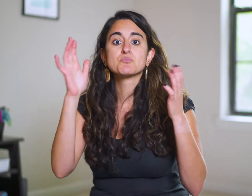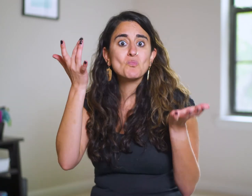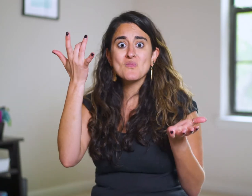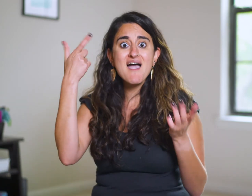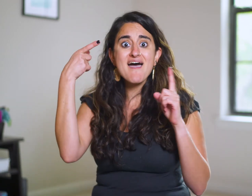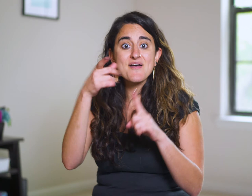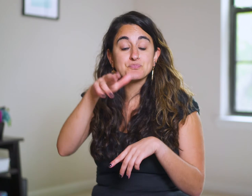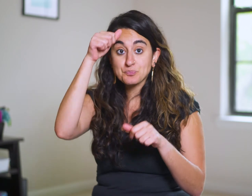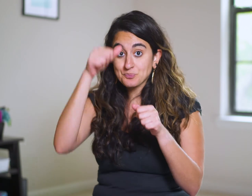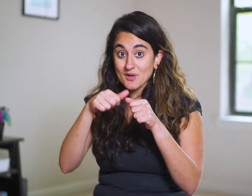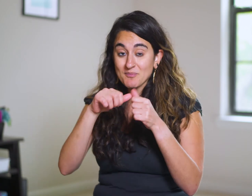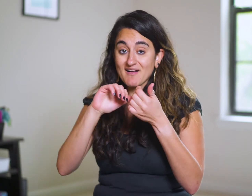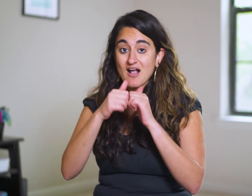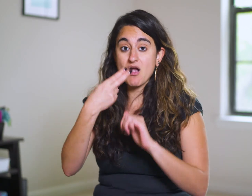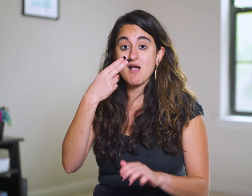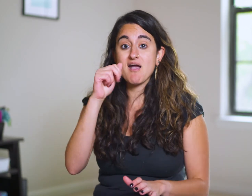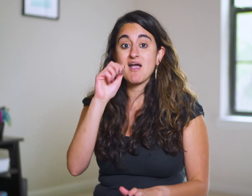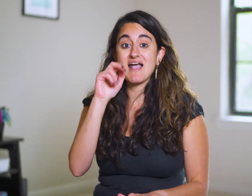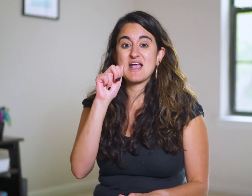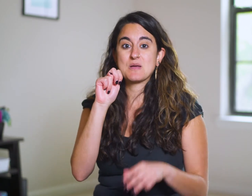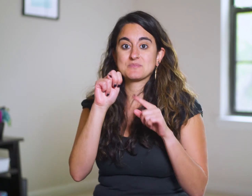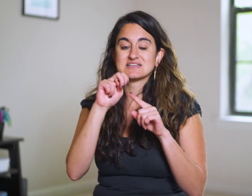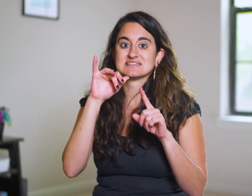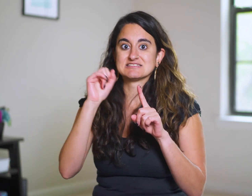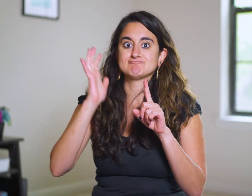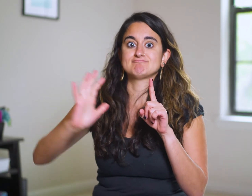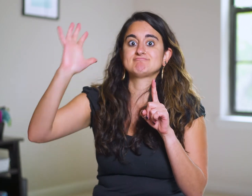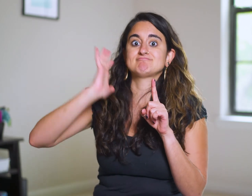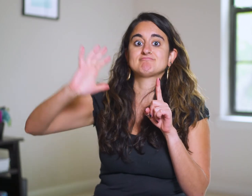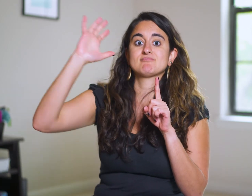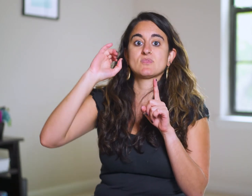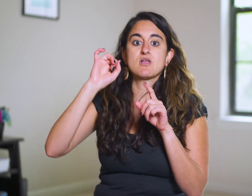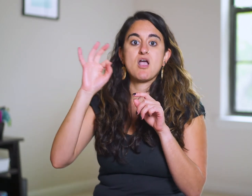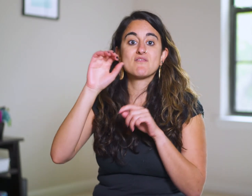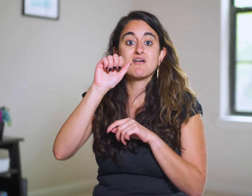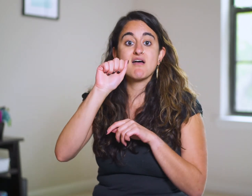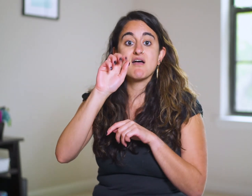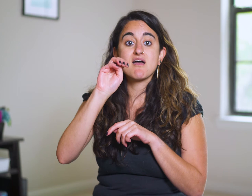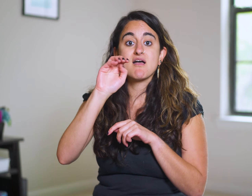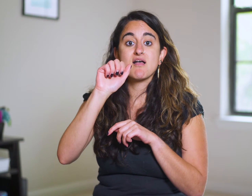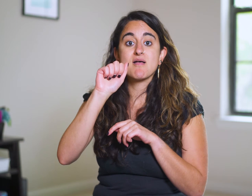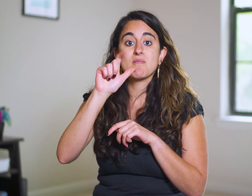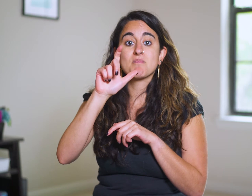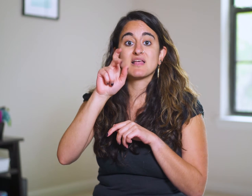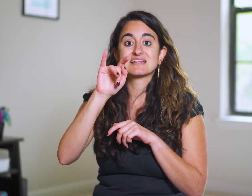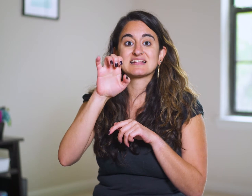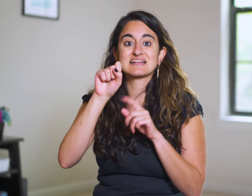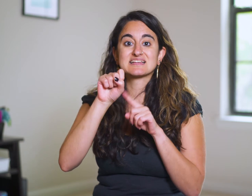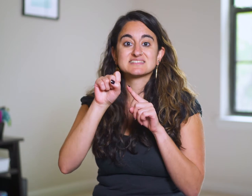Here’s why: remember how Haman is a descendant of the Amalekites,